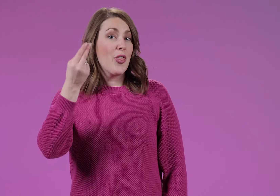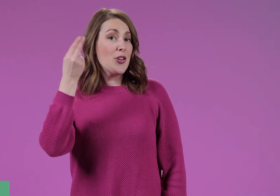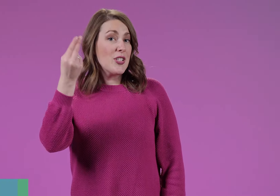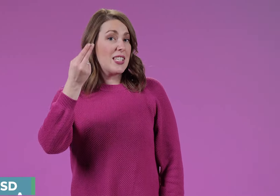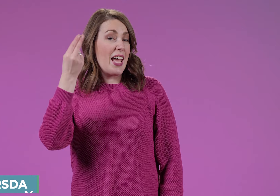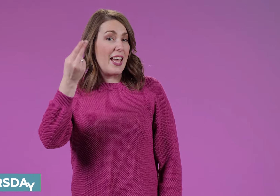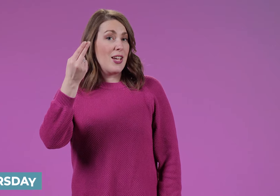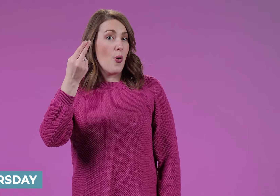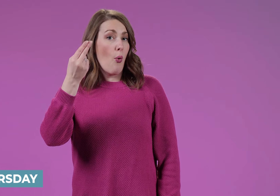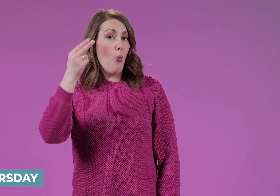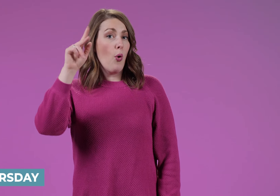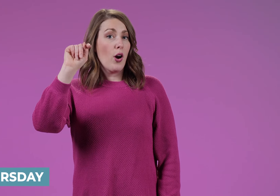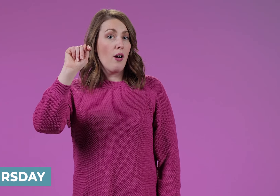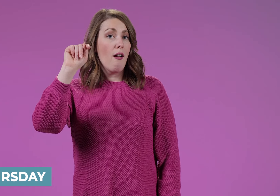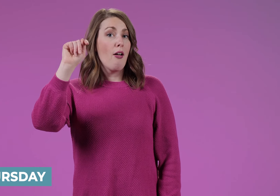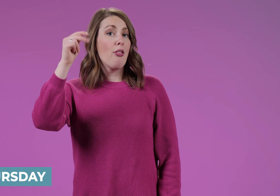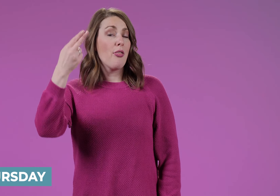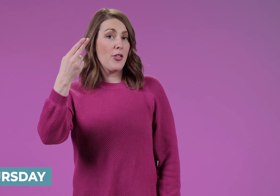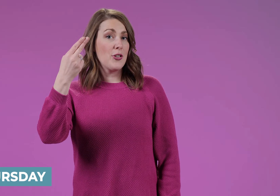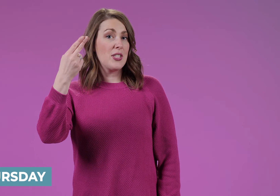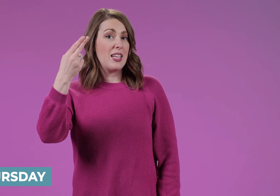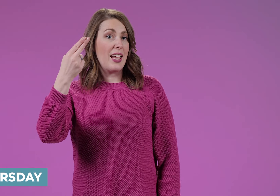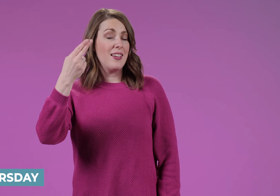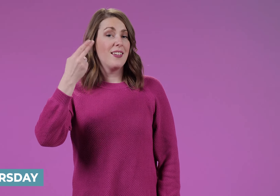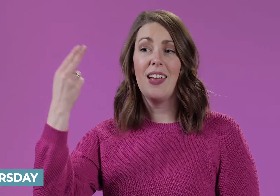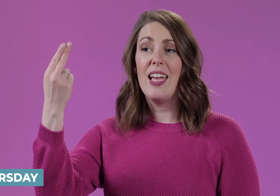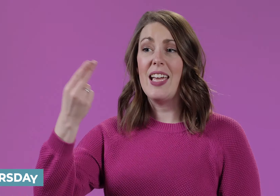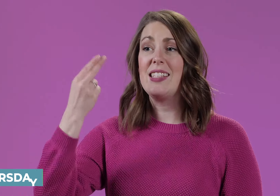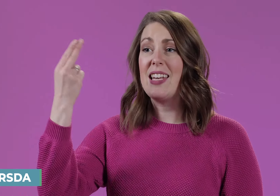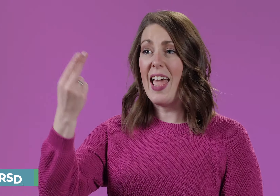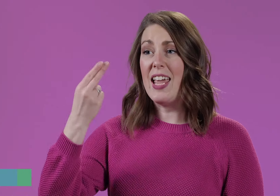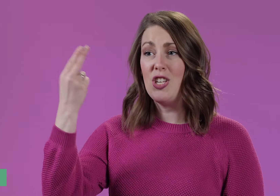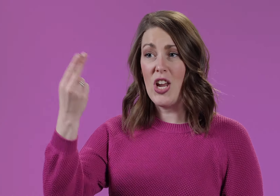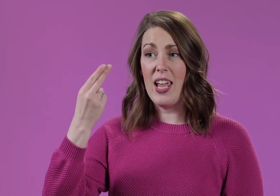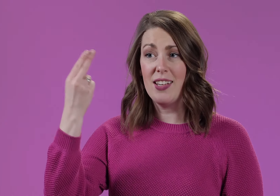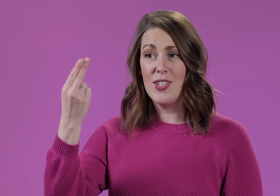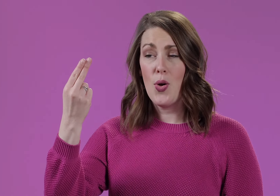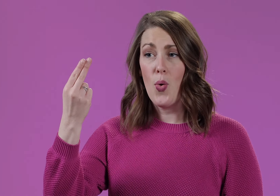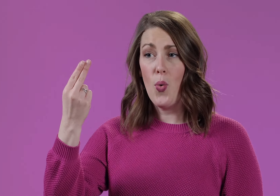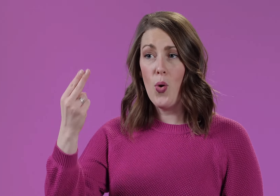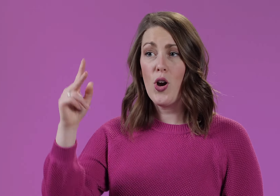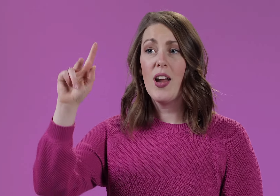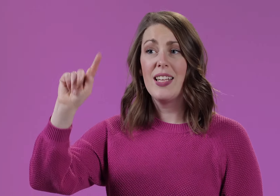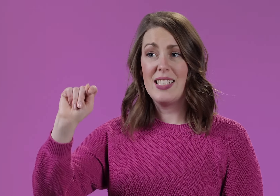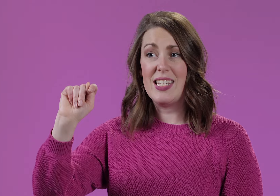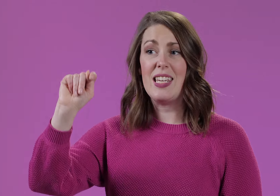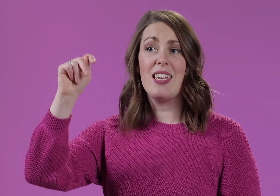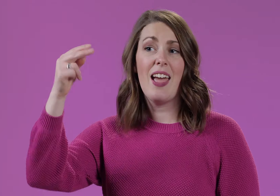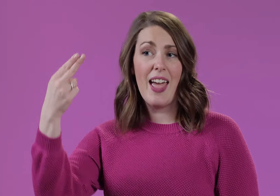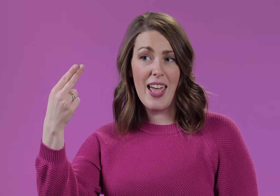THURSDAY or THURSDAY It's an "H" hand or "T-H"